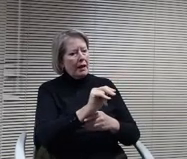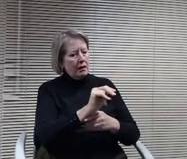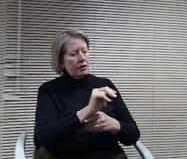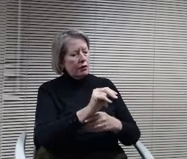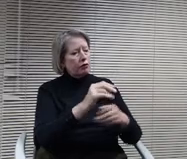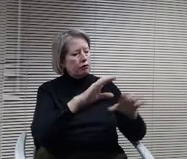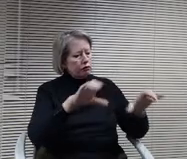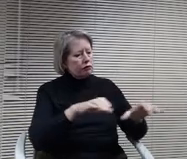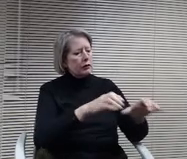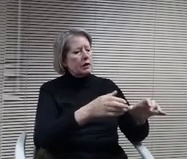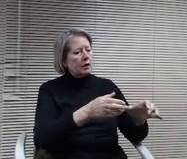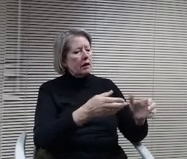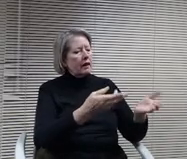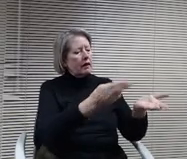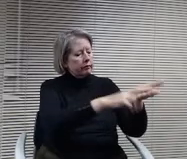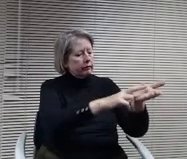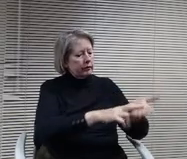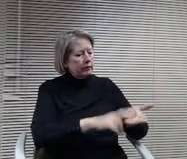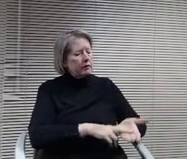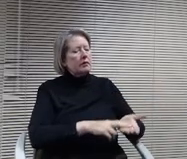Professional Building. Do we have a second?